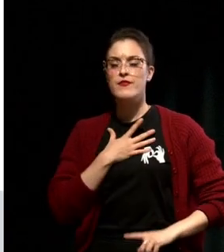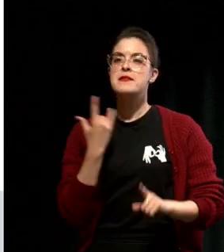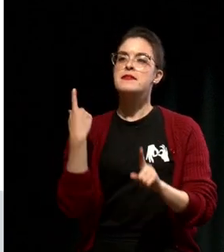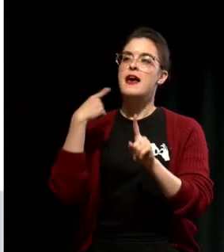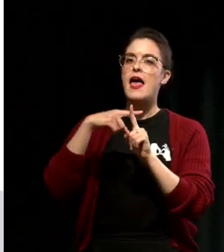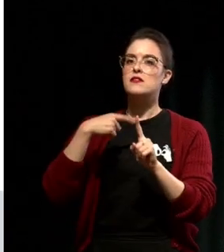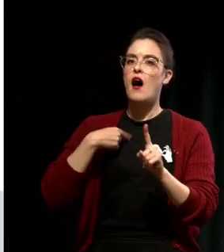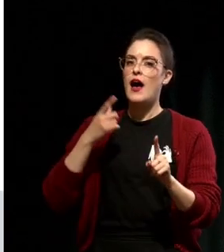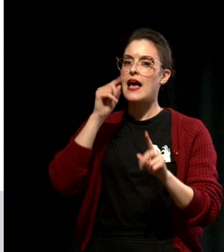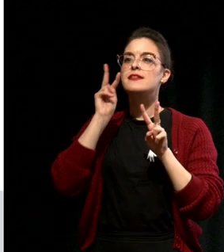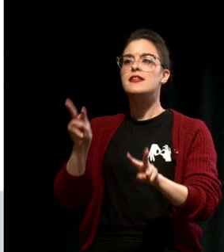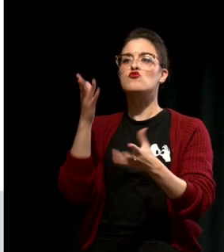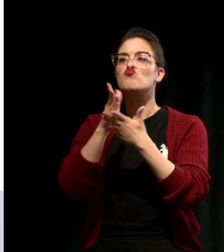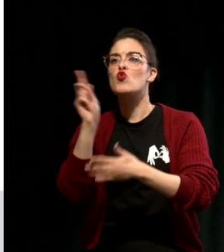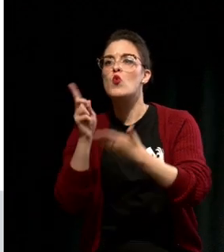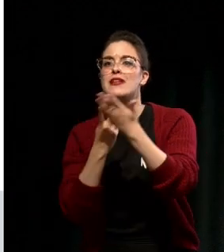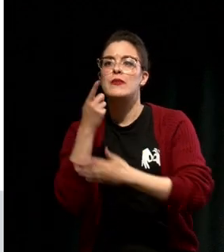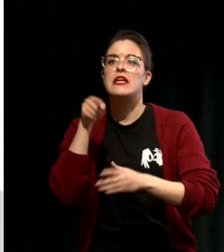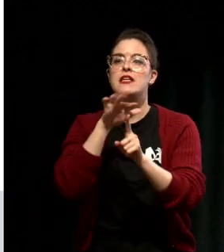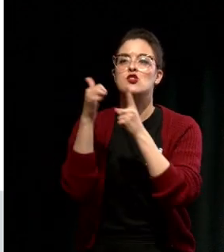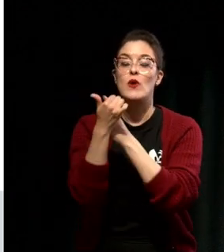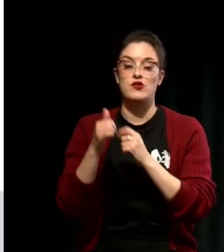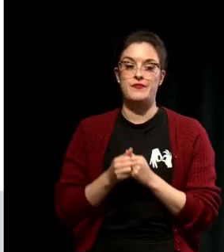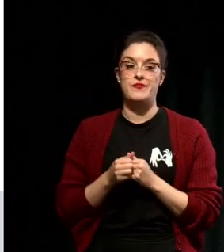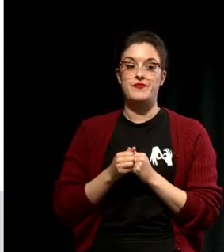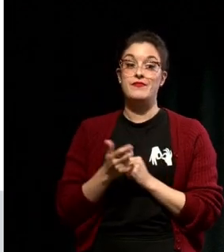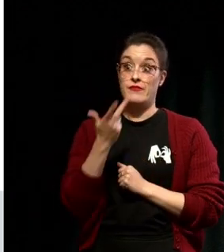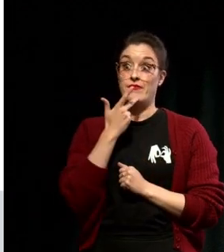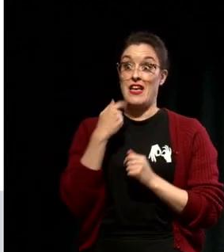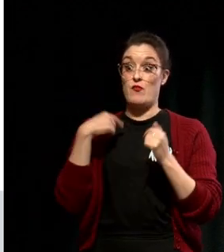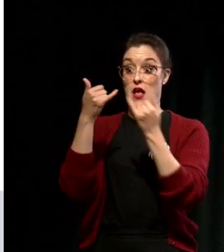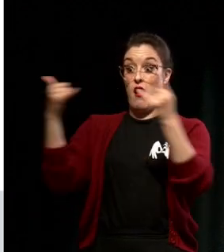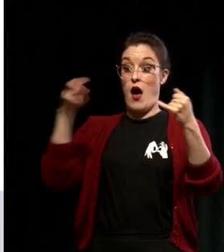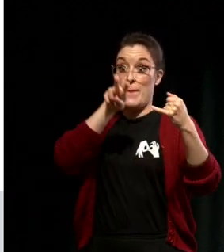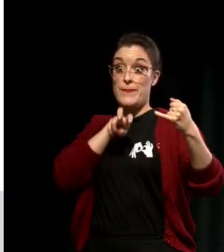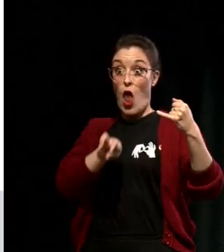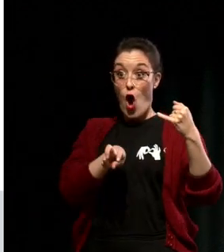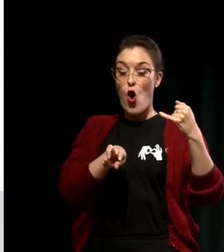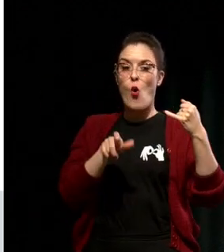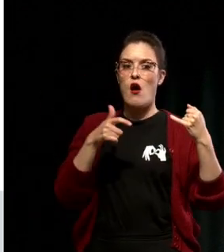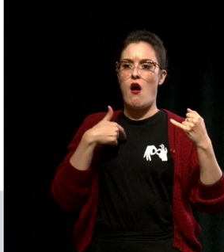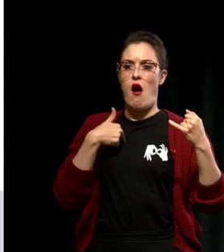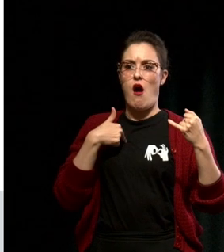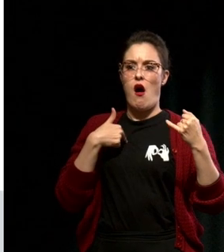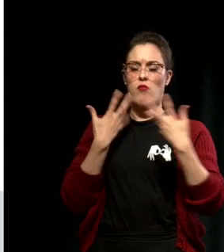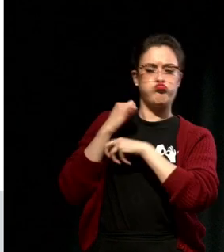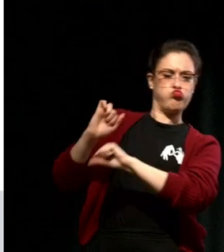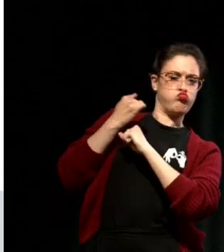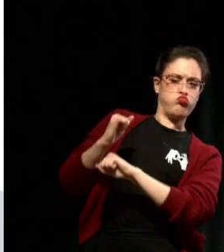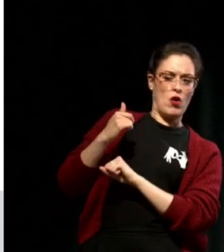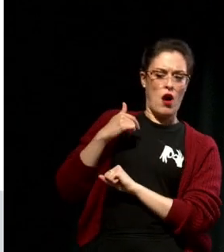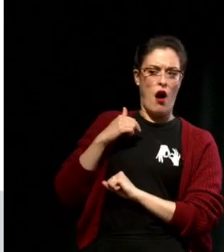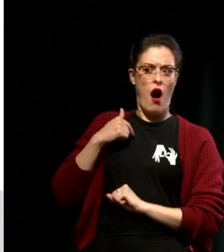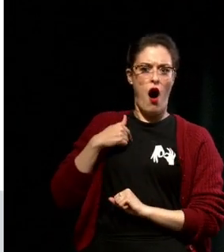If you're below the line you're closed off, defensive, concerned with being right, and